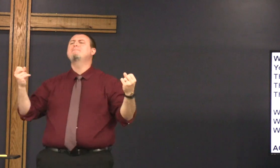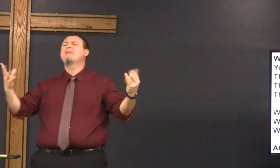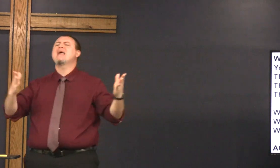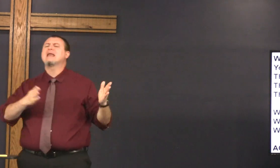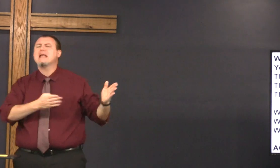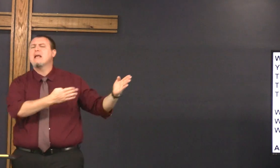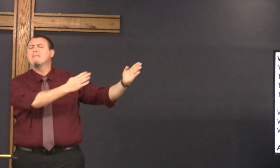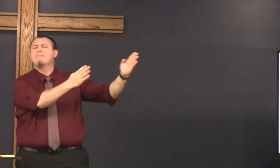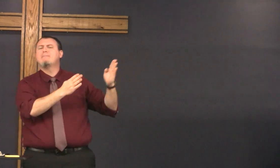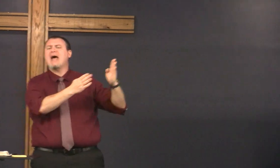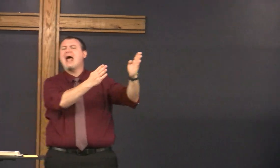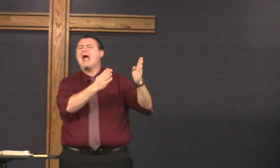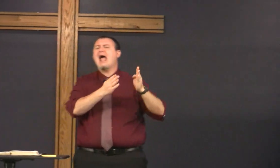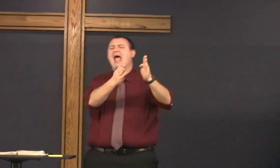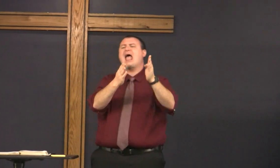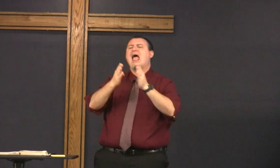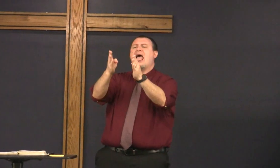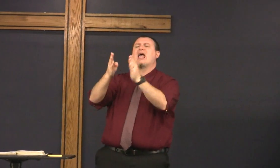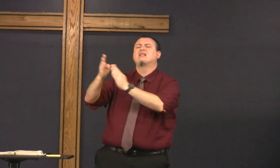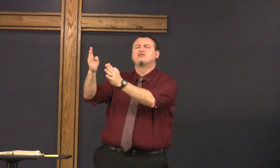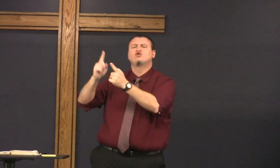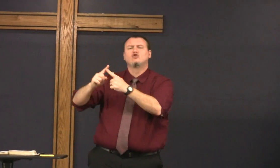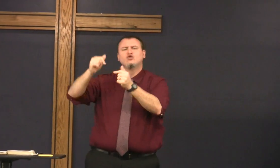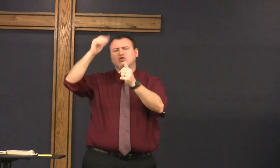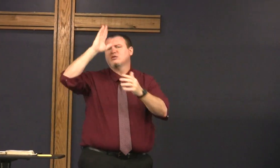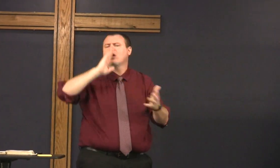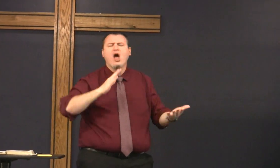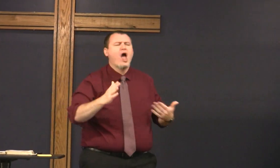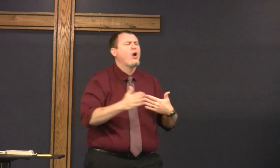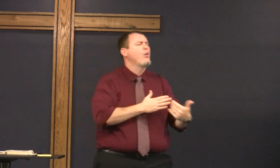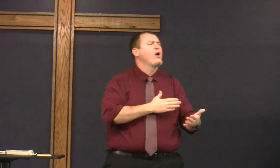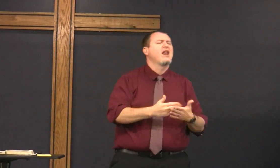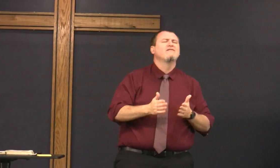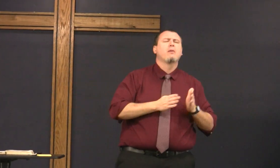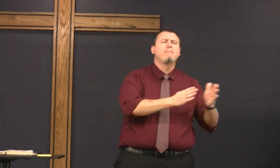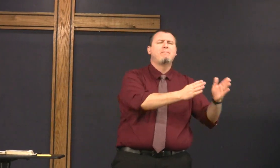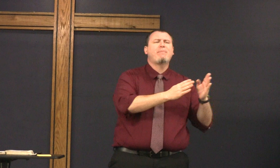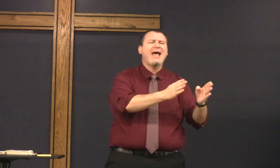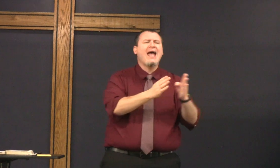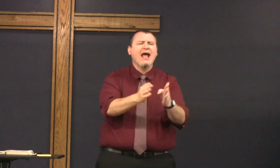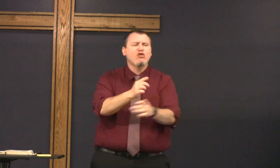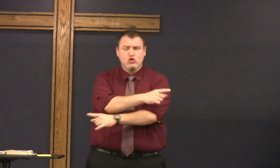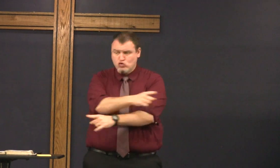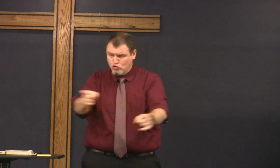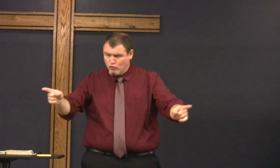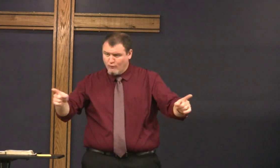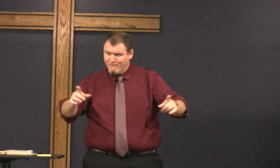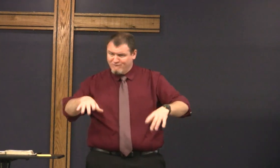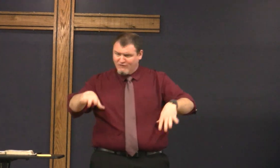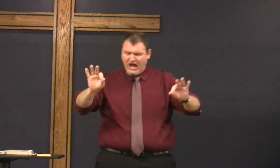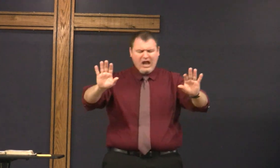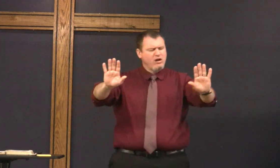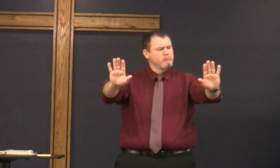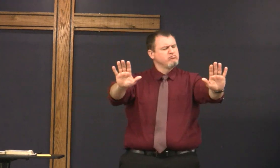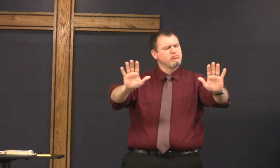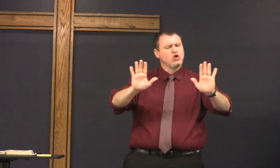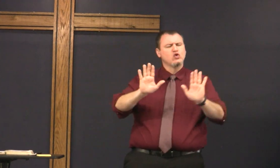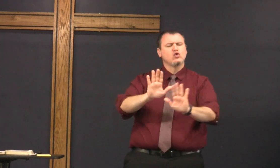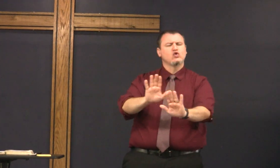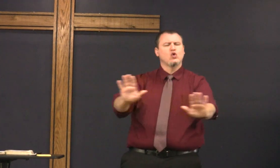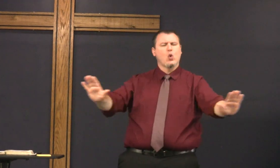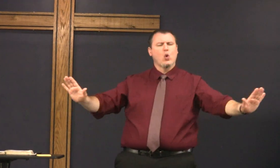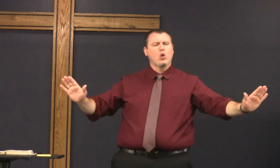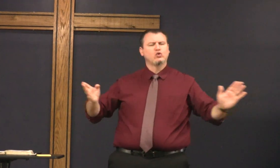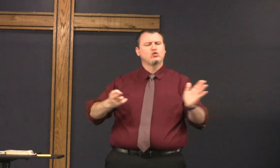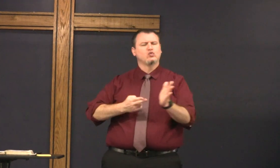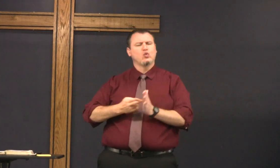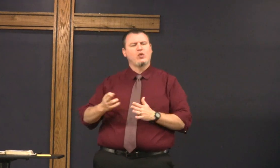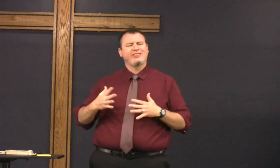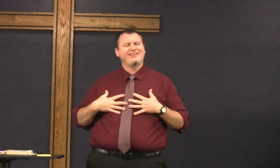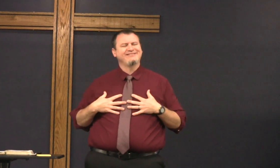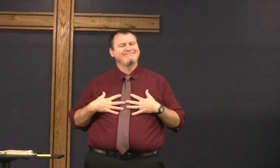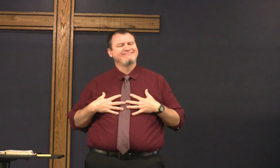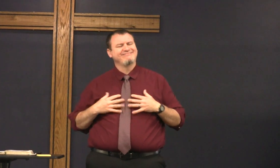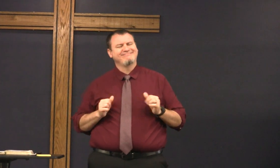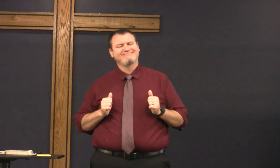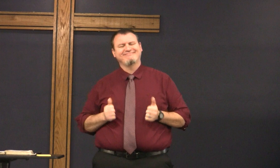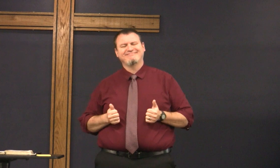people today say well there are lots of paths to God whatever path you find is your own truth